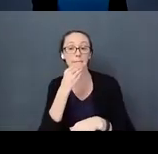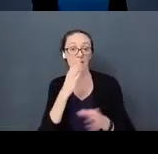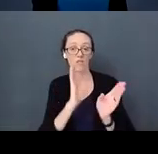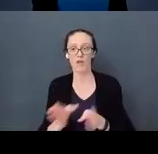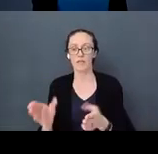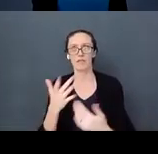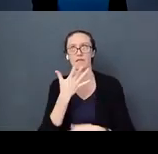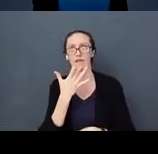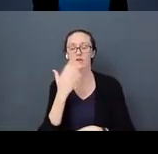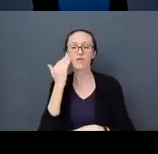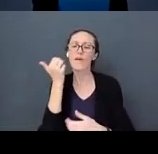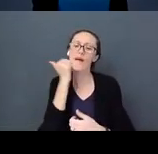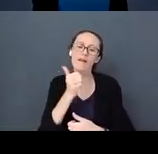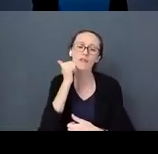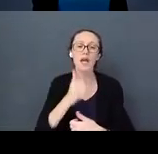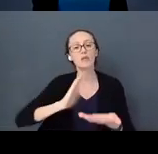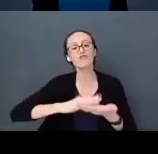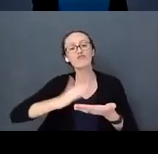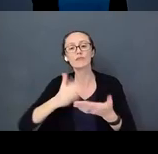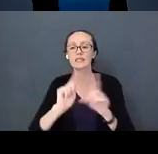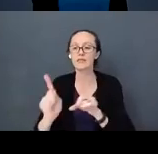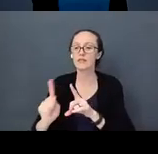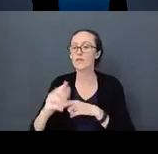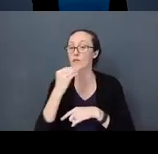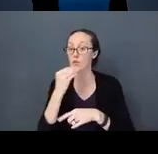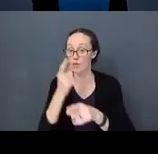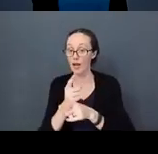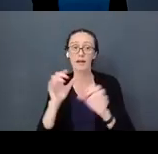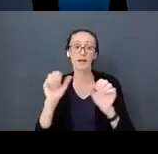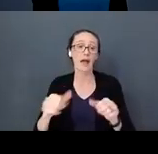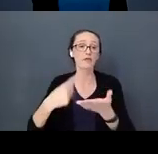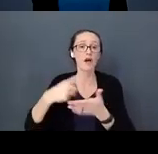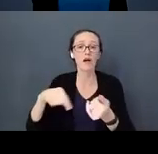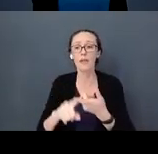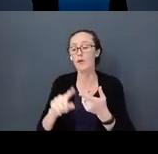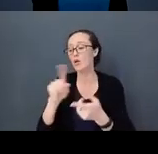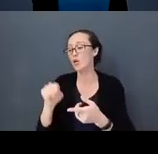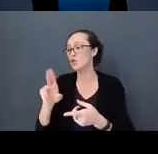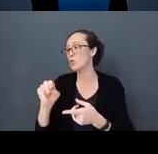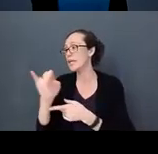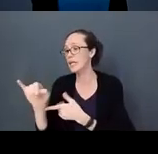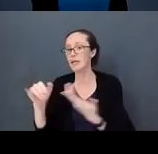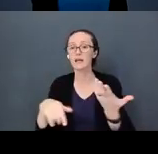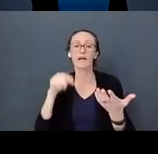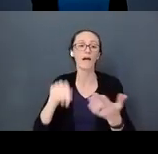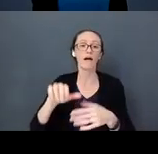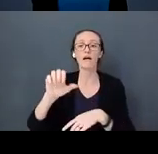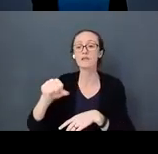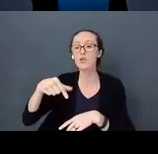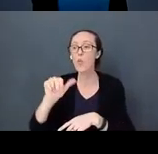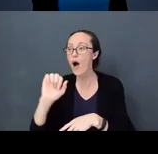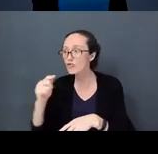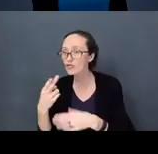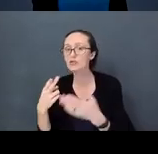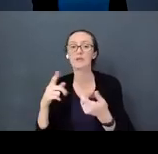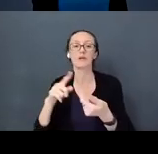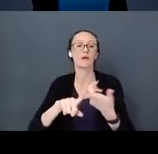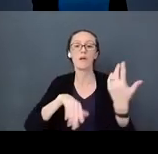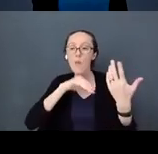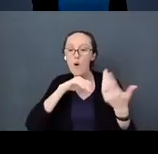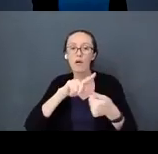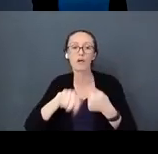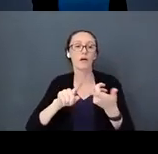day we fix different food. You can talk about zucchini, this is pork, this is bbq. “Let's taste